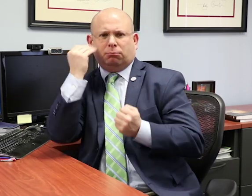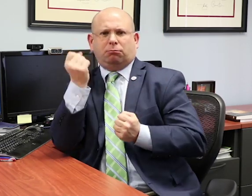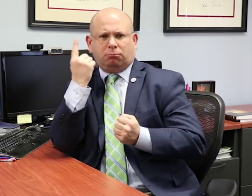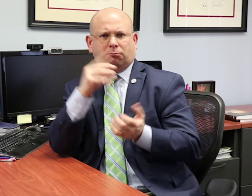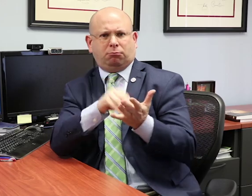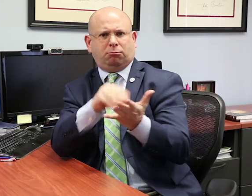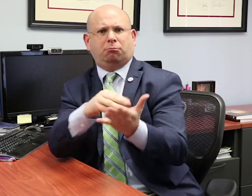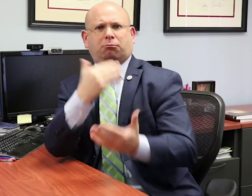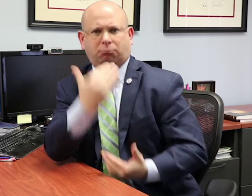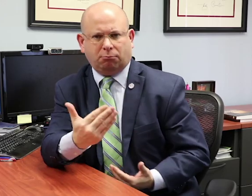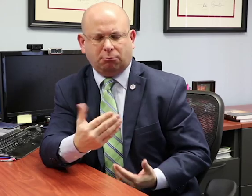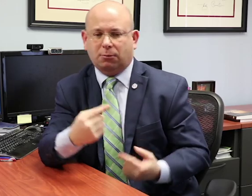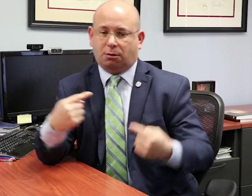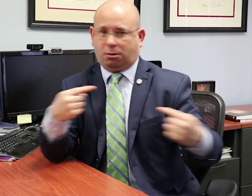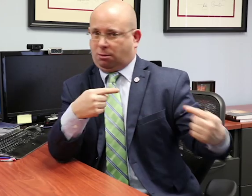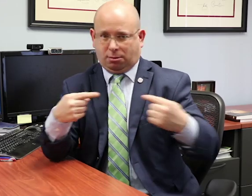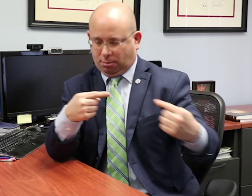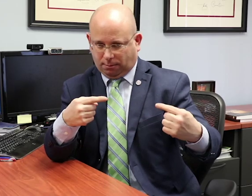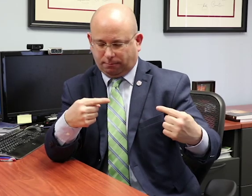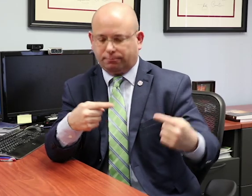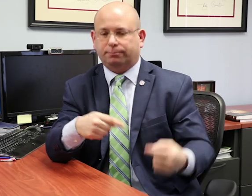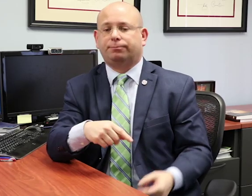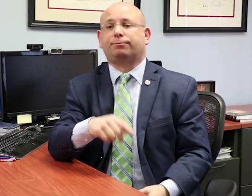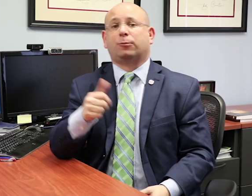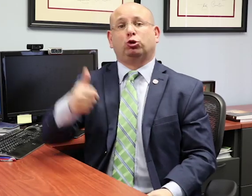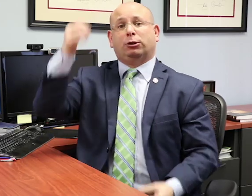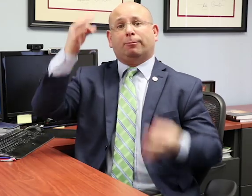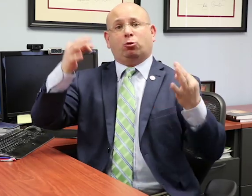claimed that Amy was benefiting from her education without any interpreters.